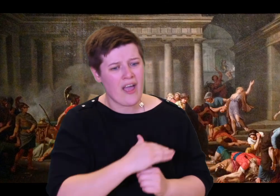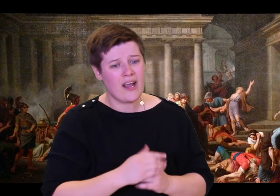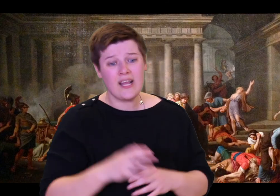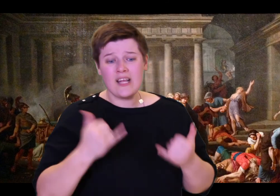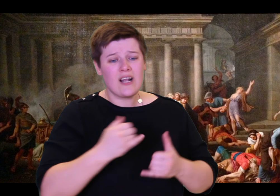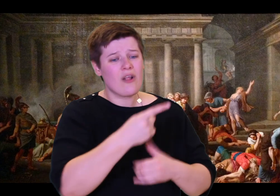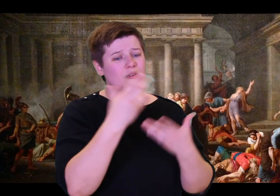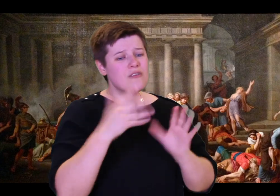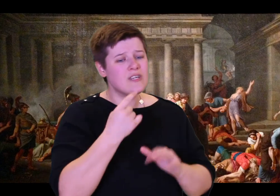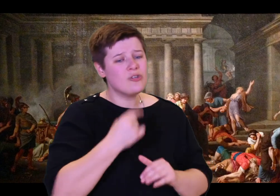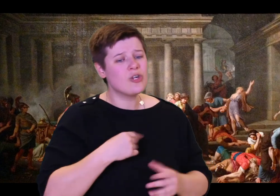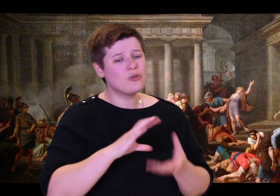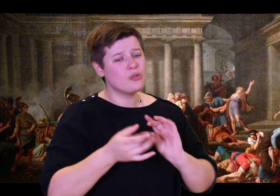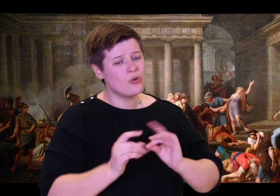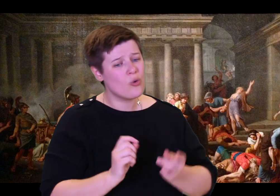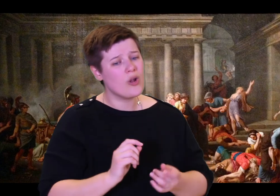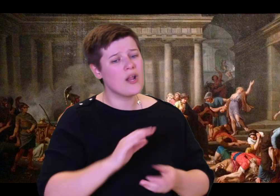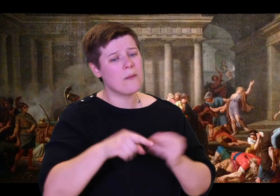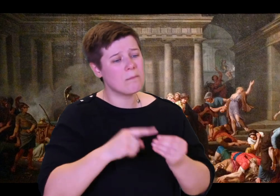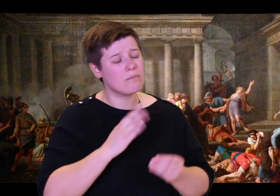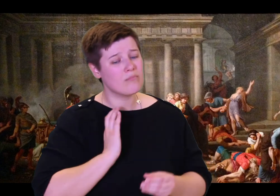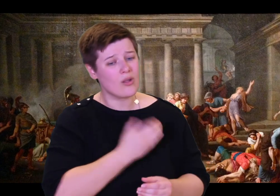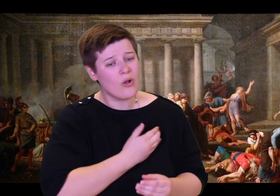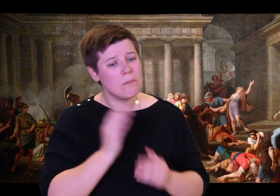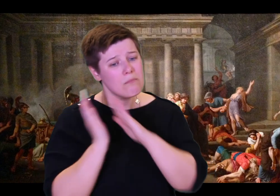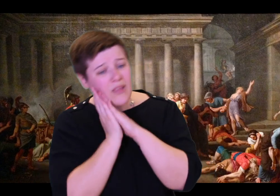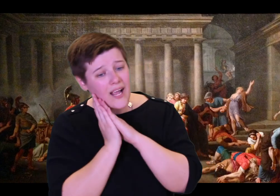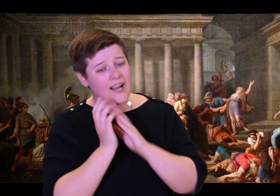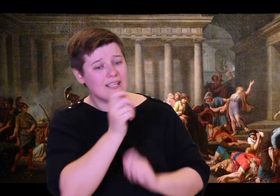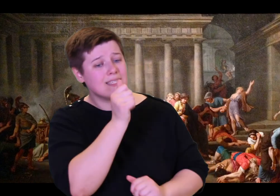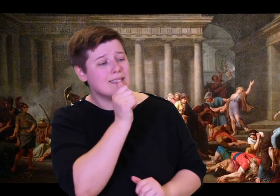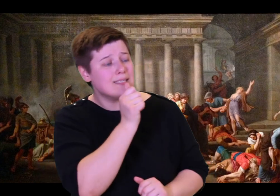keep bearing a grudge because when I first saw you I would not welcome you